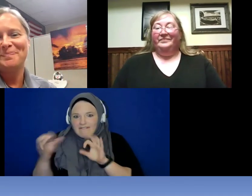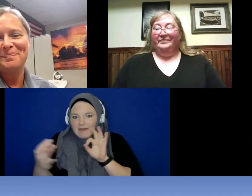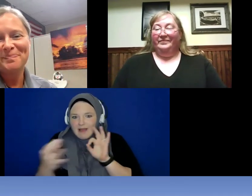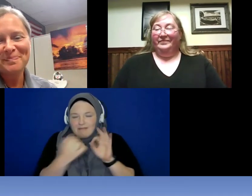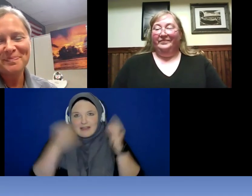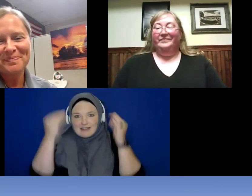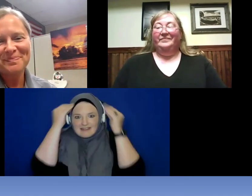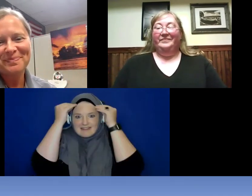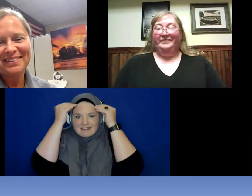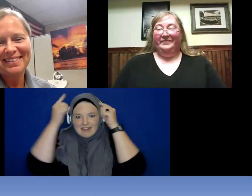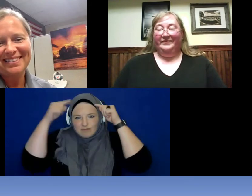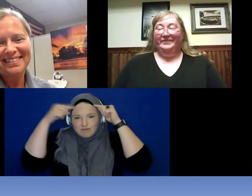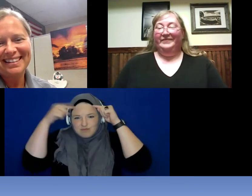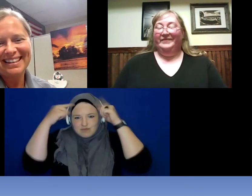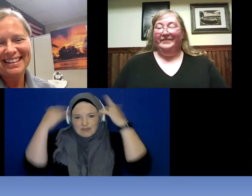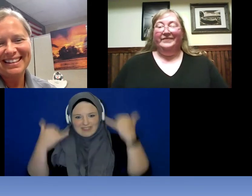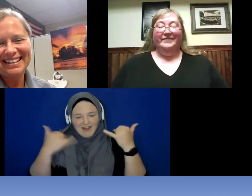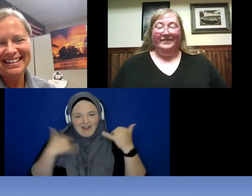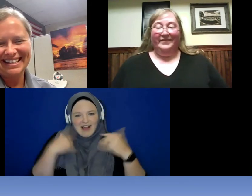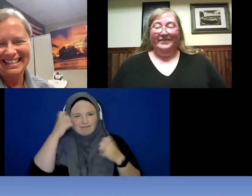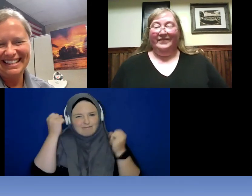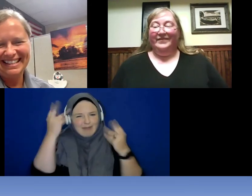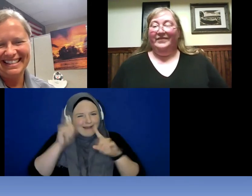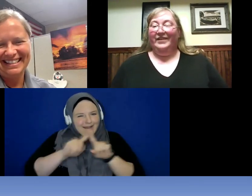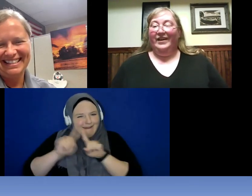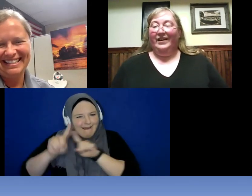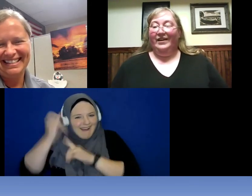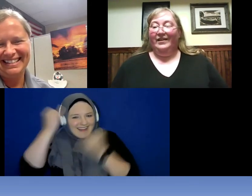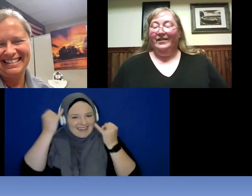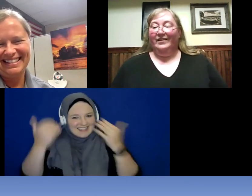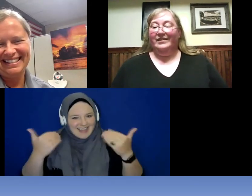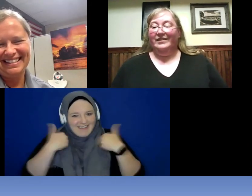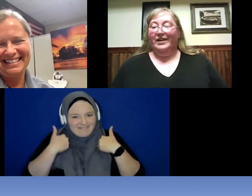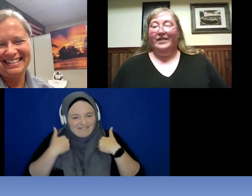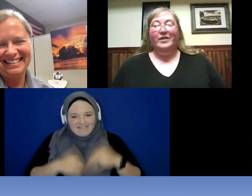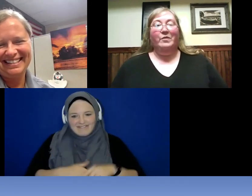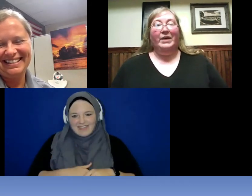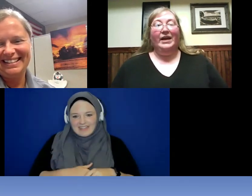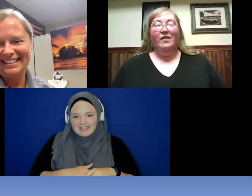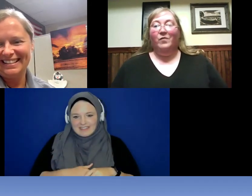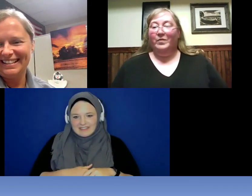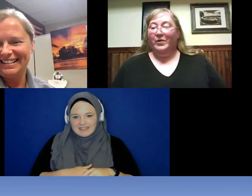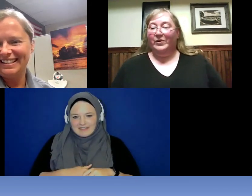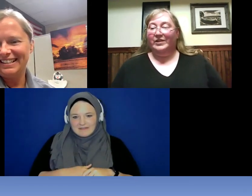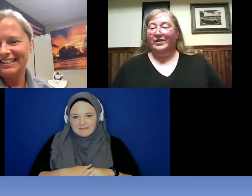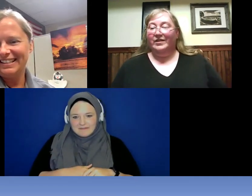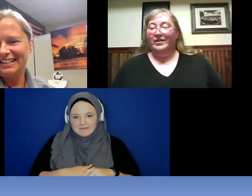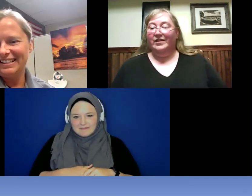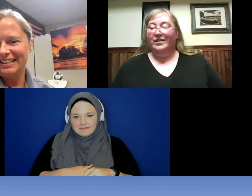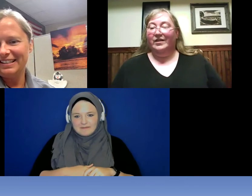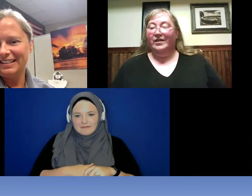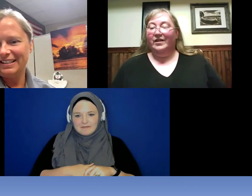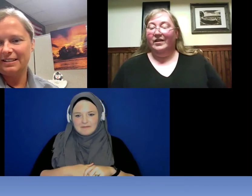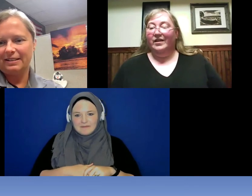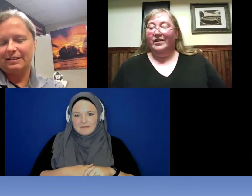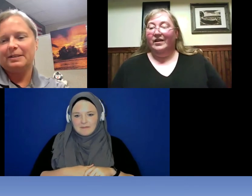Okay let's see I think we might have one person.